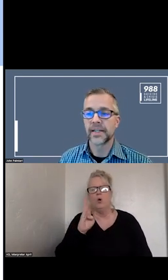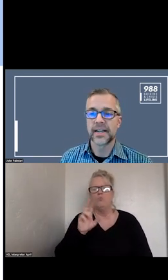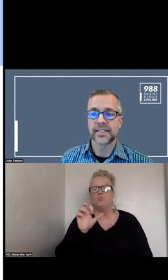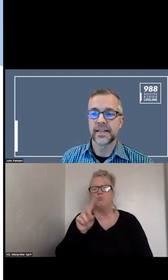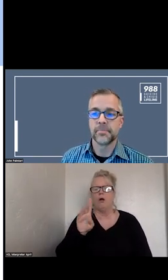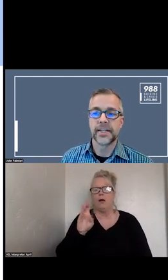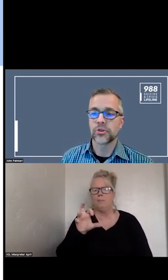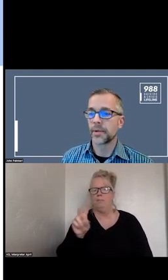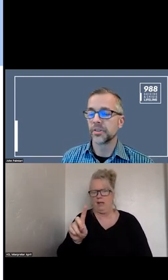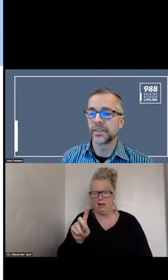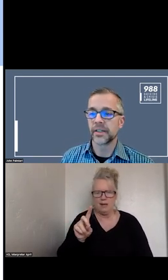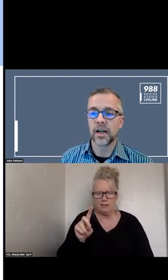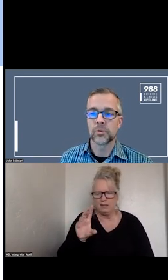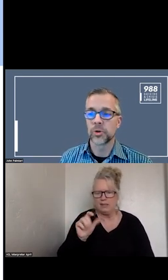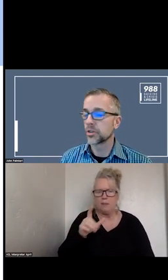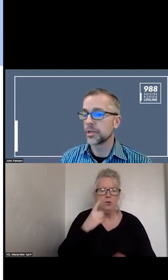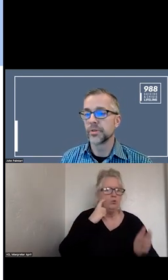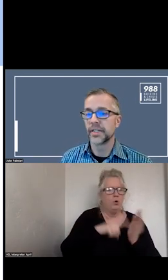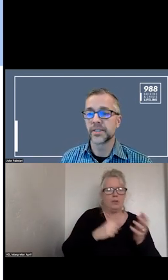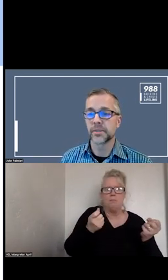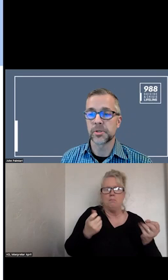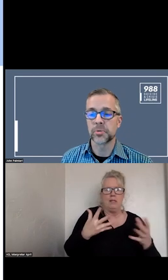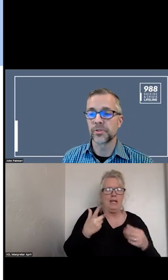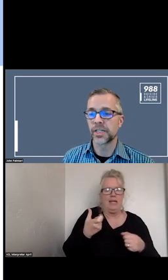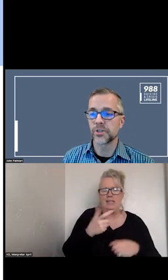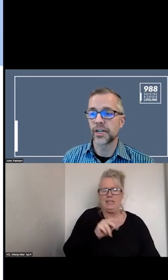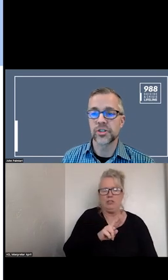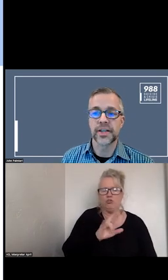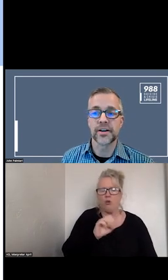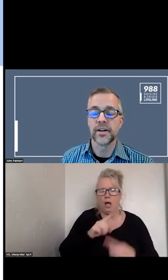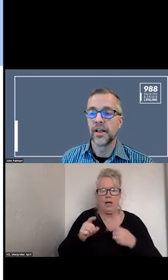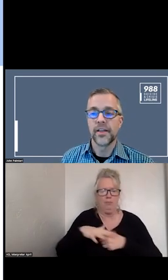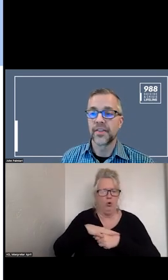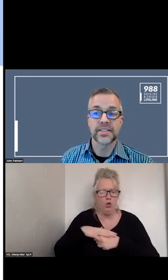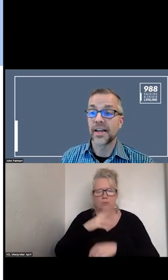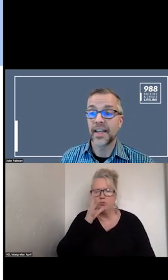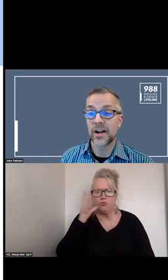RECOGNIZING THAT MANY TRIBAL AND RURAL COMMUNITIES, THAT IS NOT A